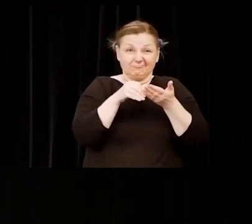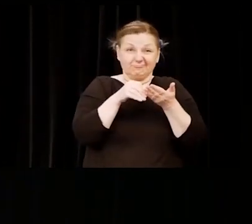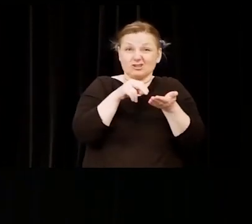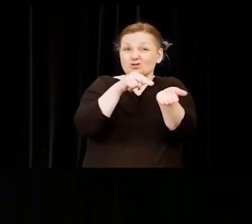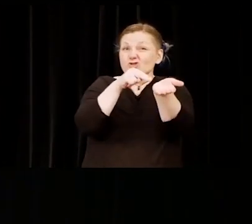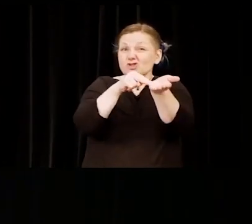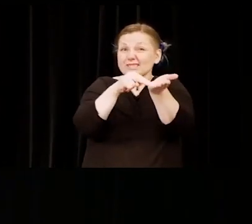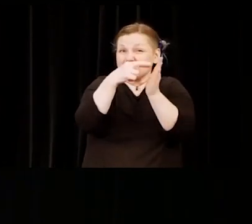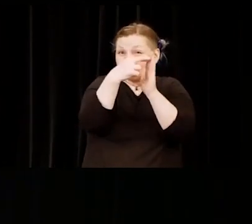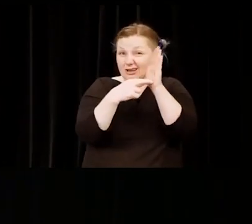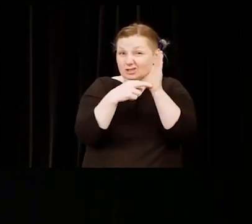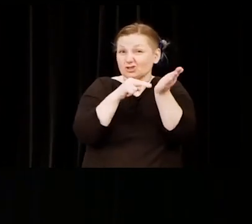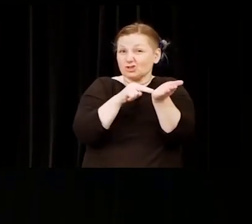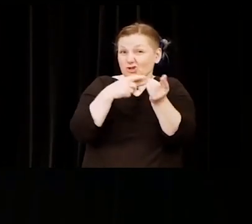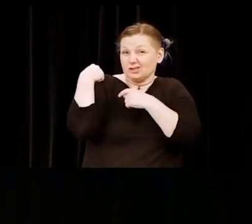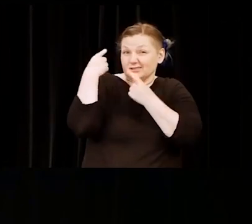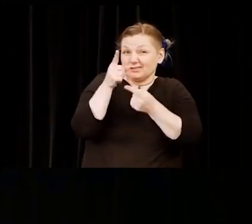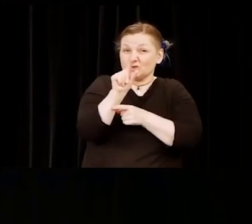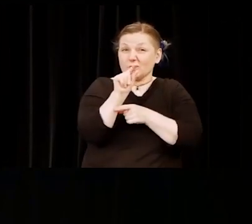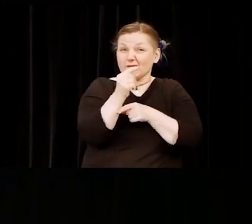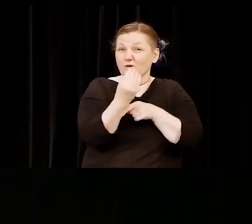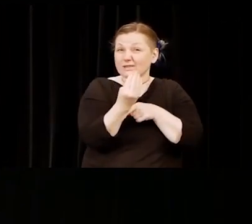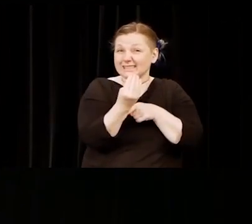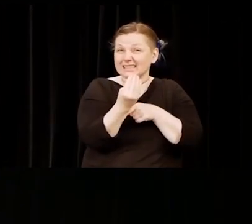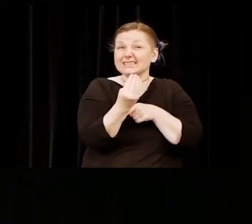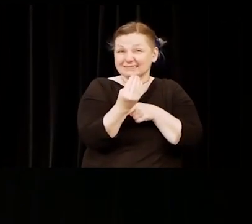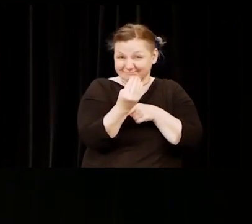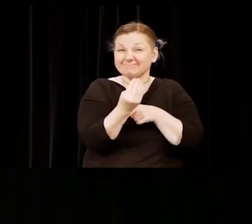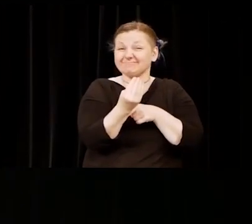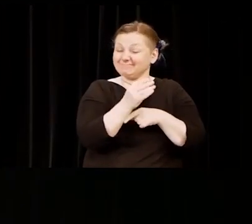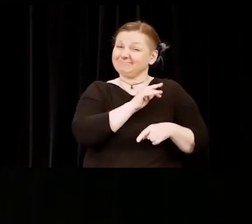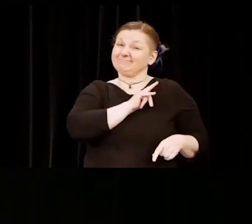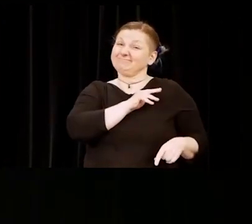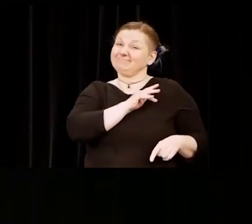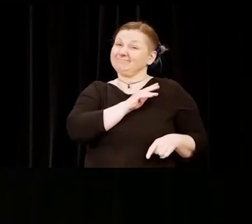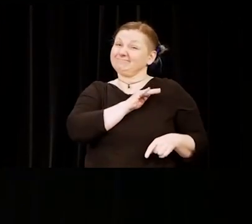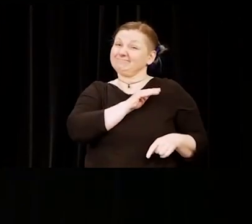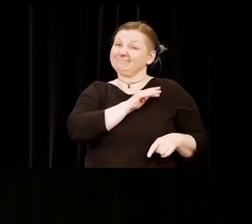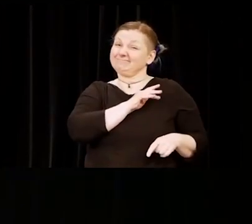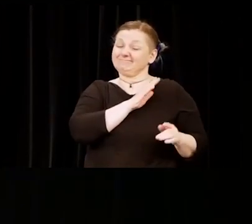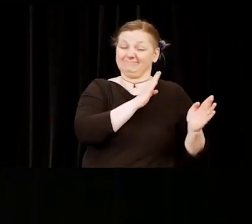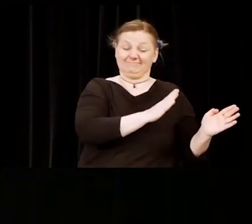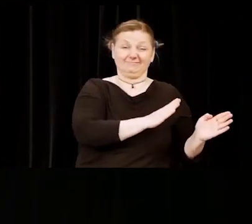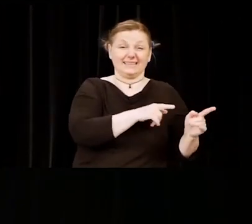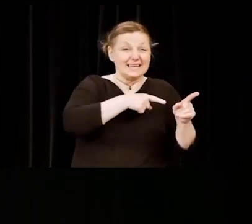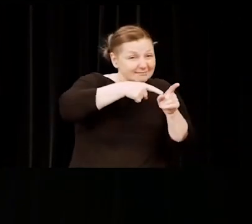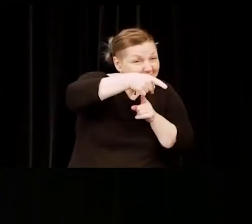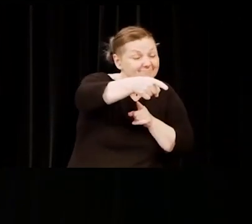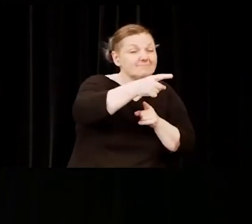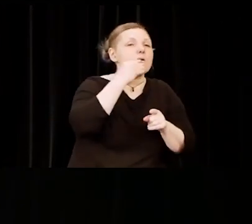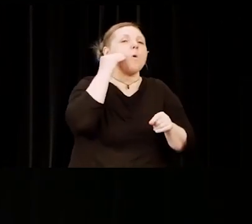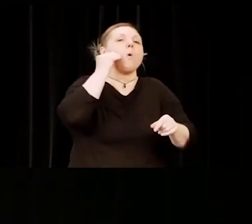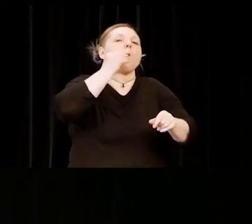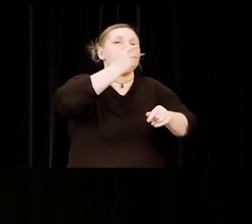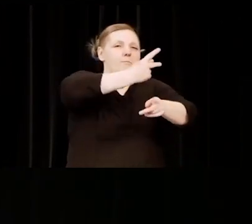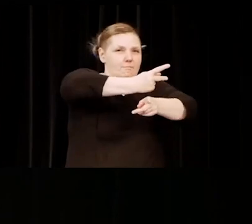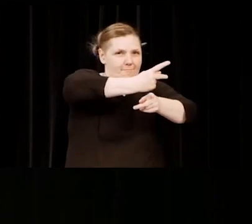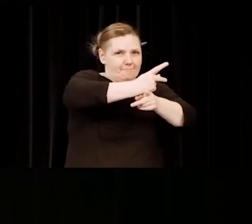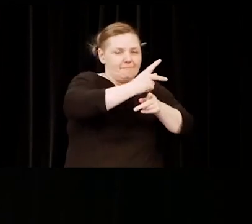working in Western Massachusetts as a registered nurse, specializing in home health care. A self professed "flunkie